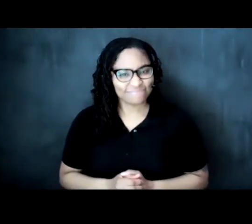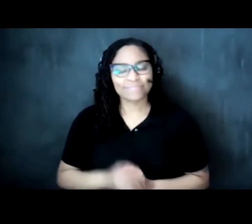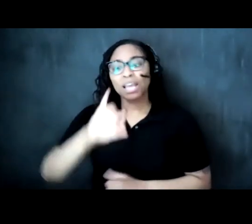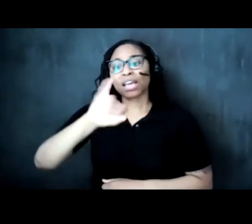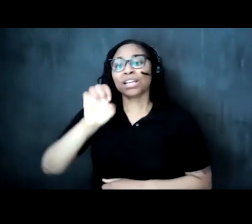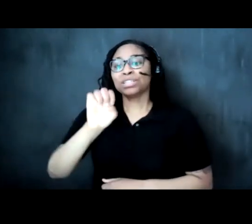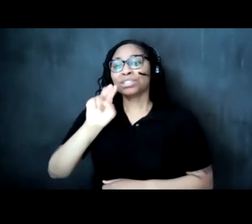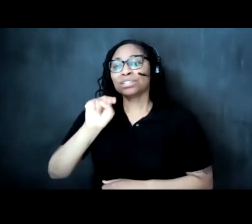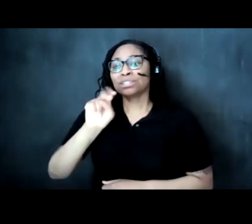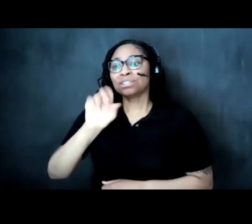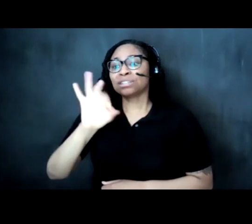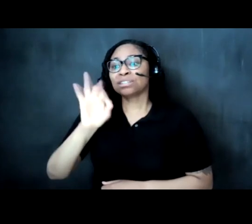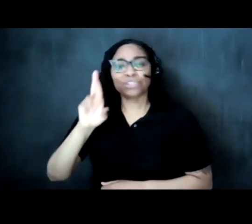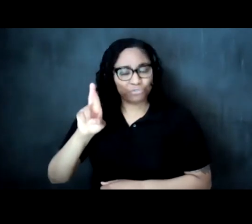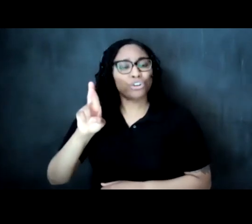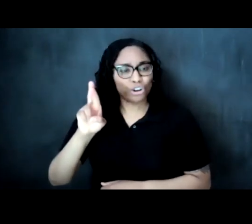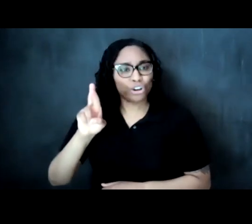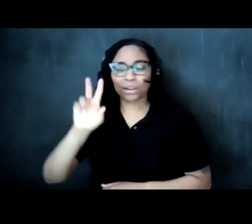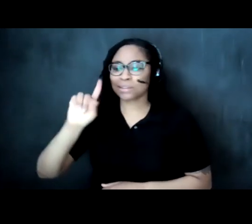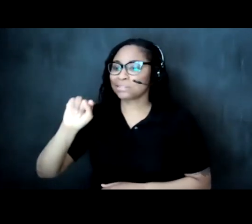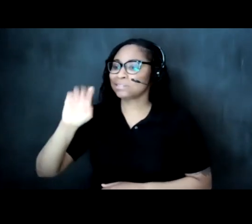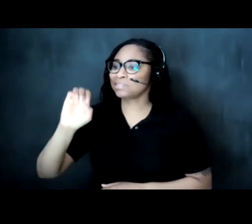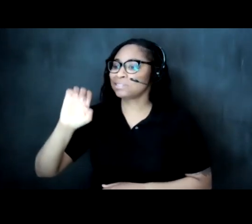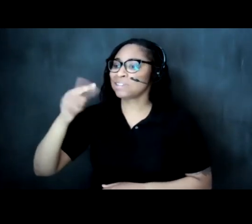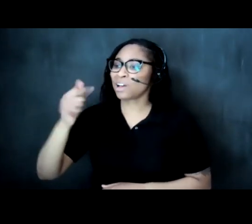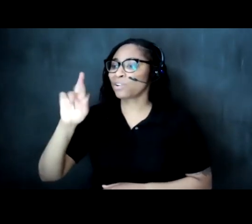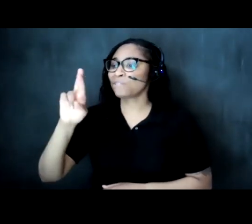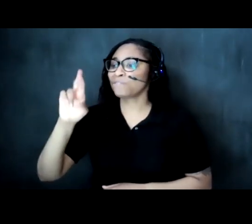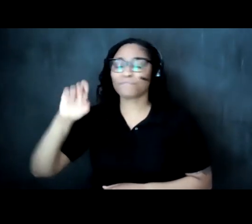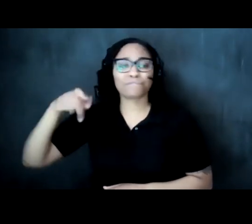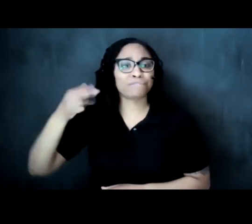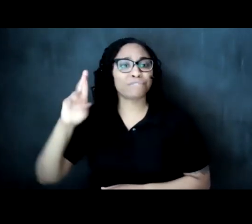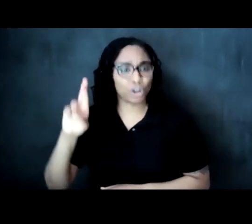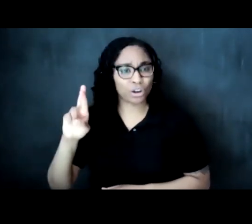so when it came time for me to compile an artist roster for the exhibition that i'm producing